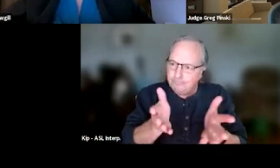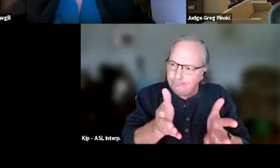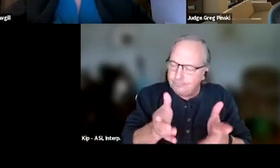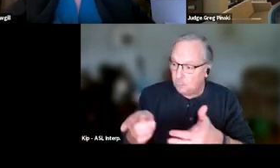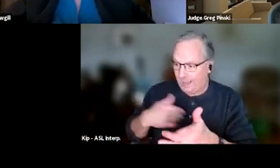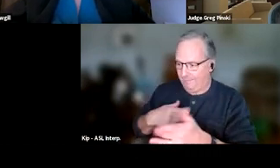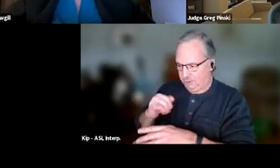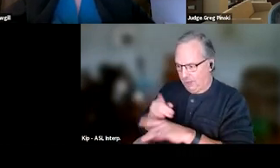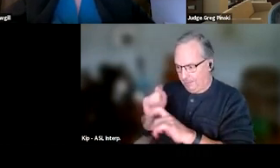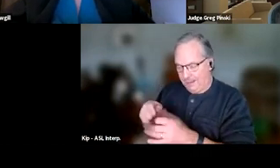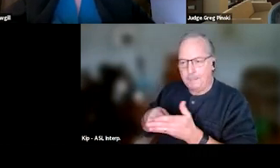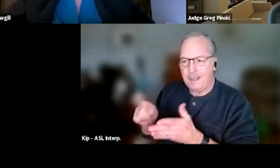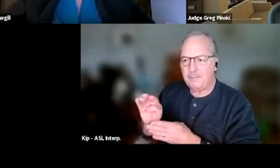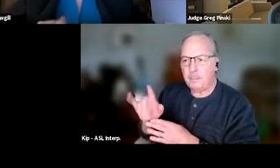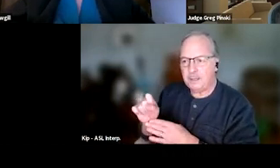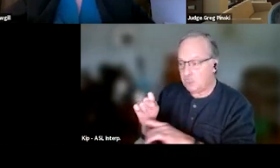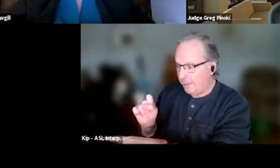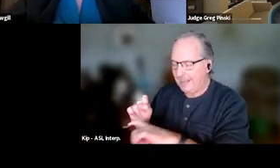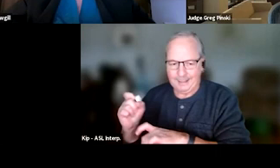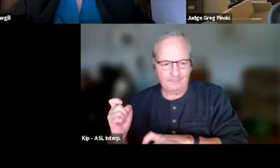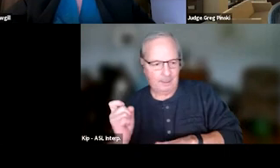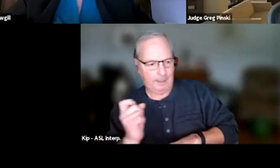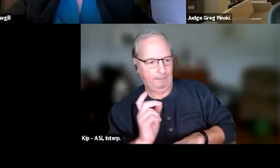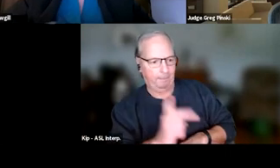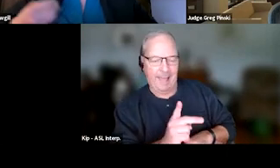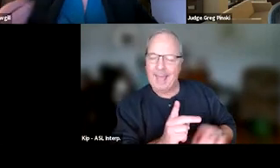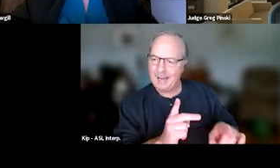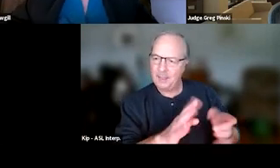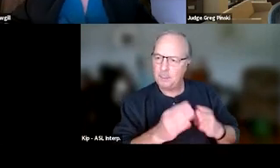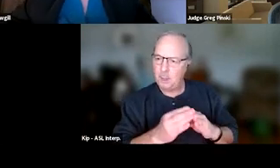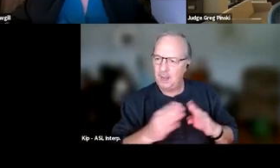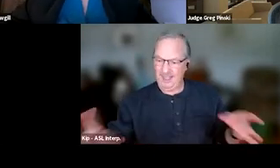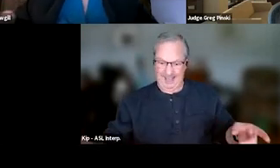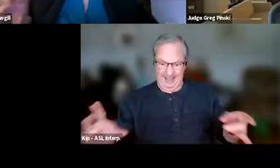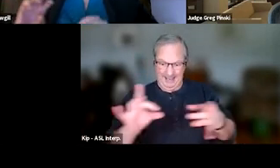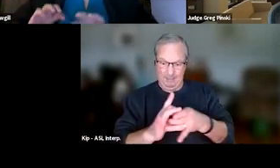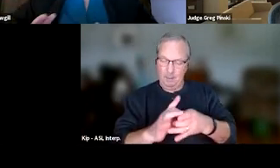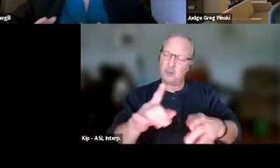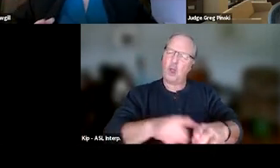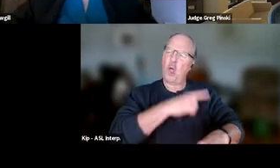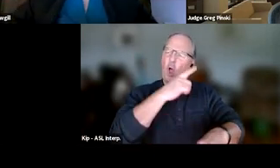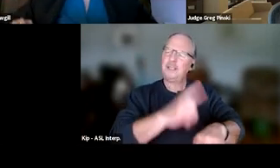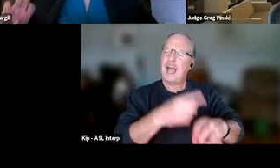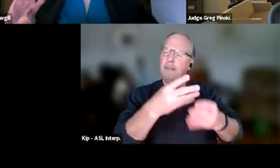Are they giving back to the community? Are they connected? Those are long time recovery. So sobriety is important,